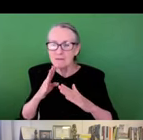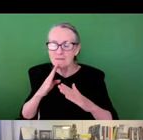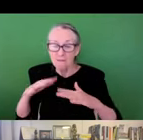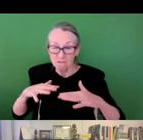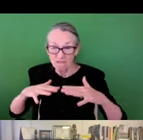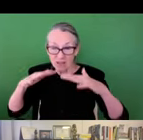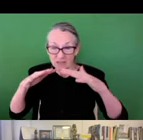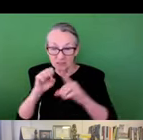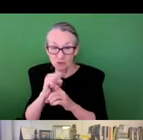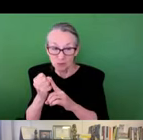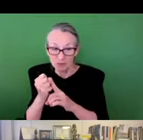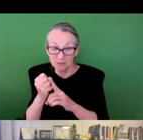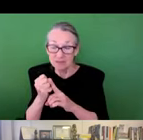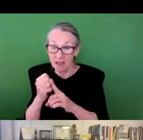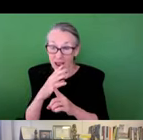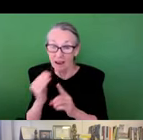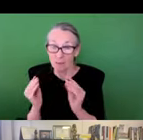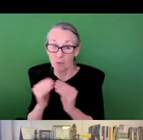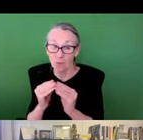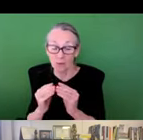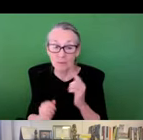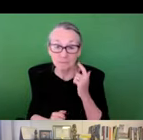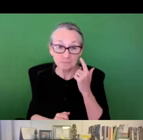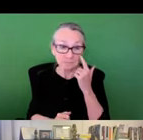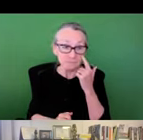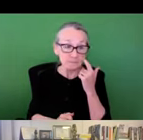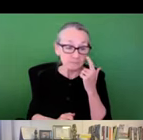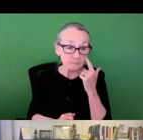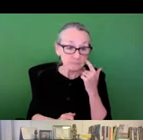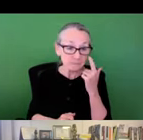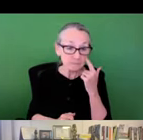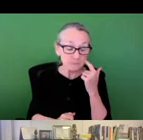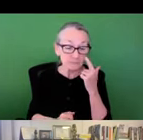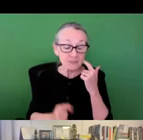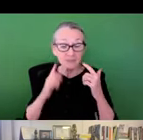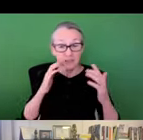burdens have particular consequences for urban flooding scenarios and beyond.